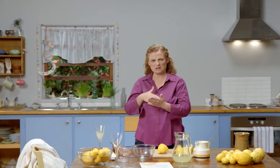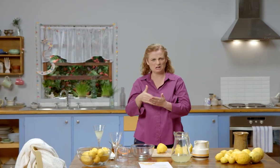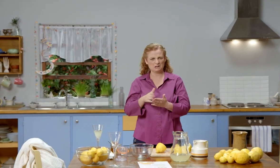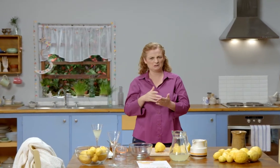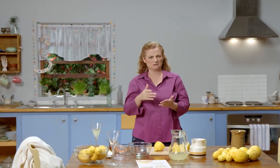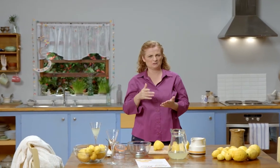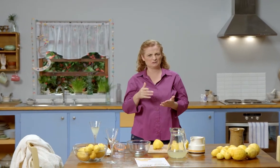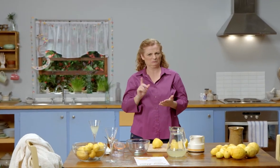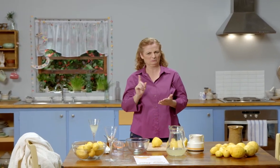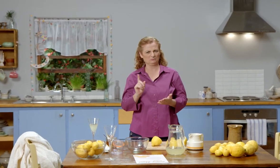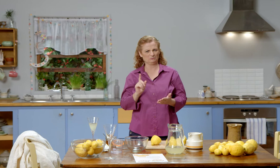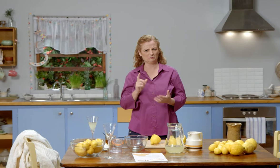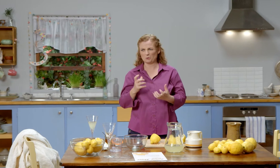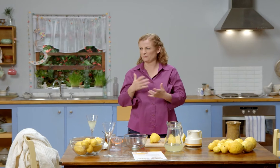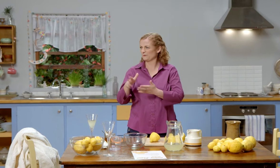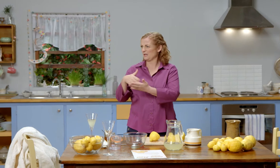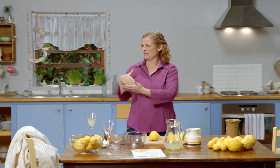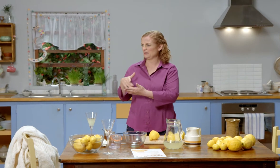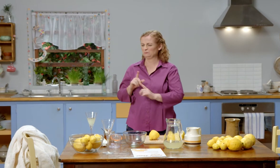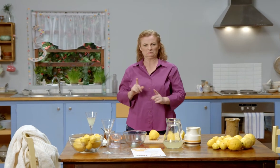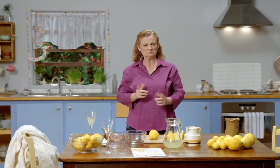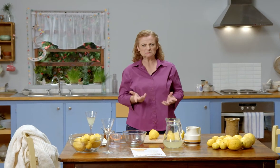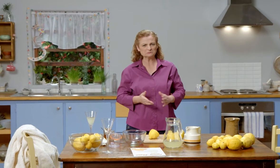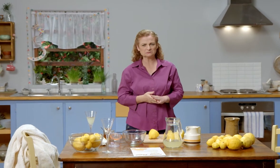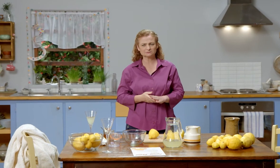Painting? What's he painting, I wonder?